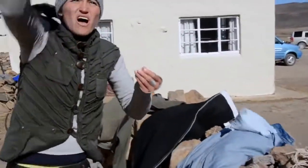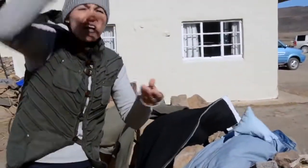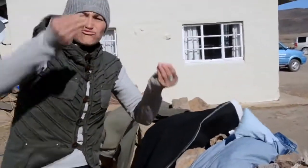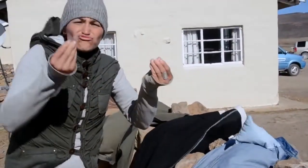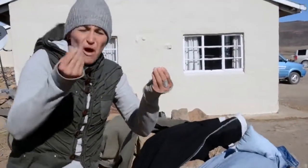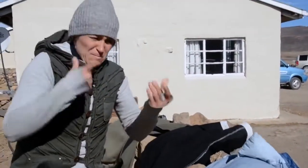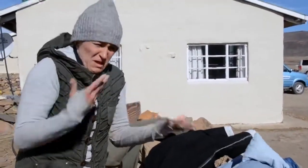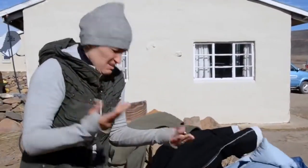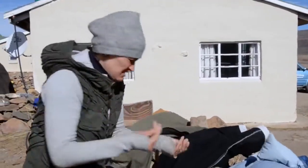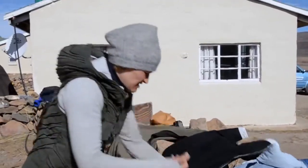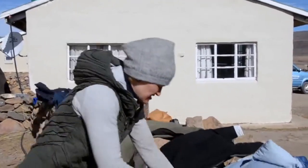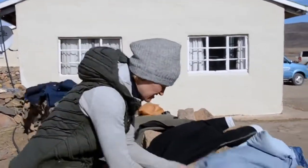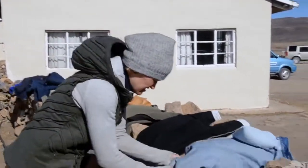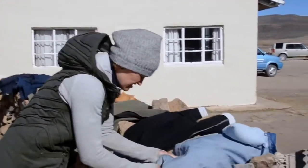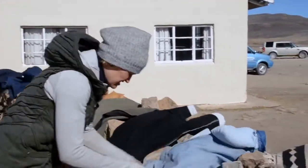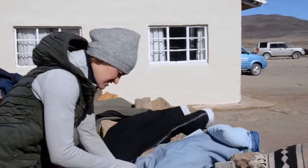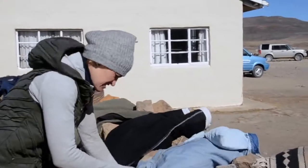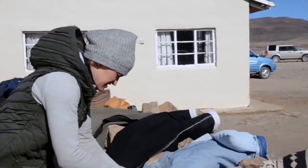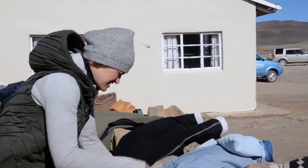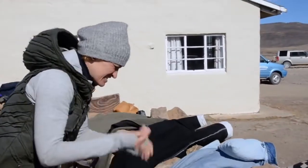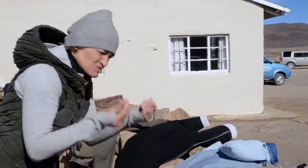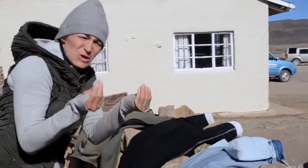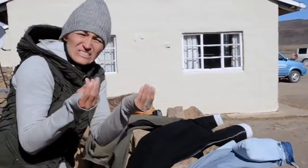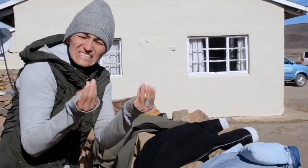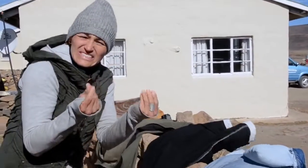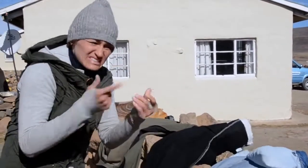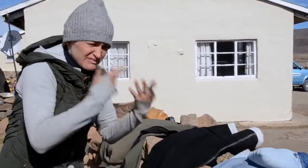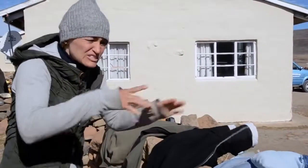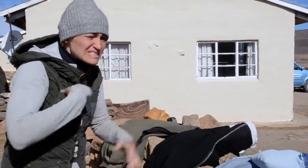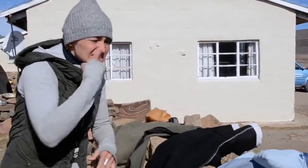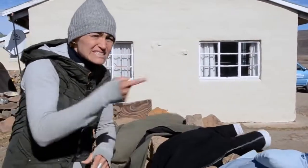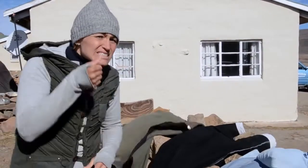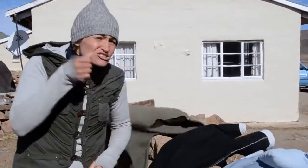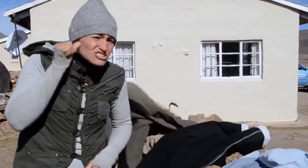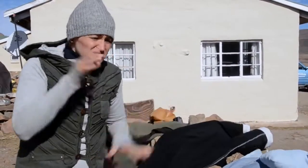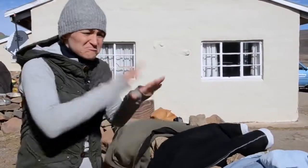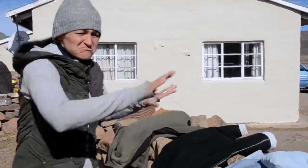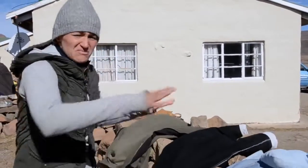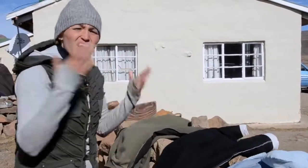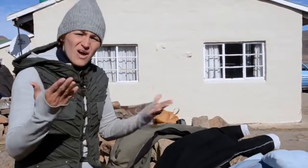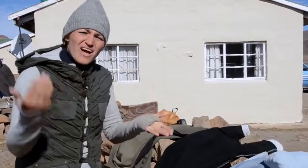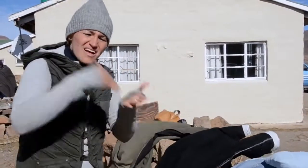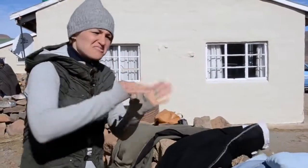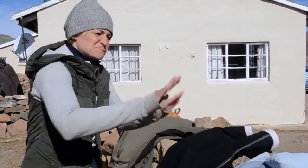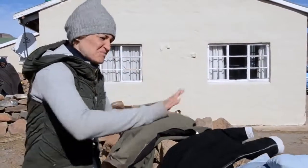They are still damp, even with the sun out. I saw them being laid out yesterday and